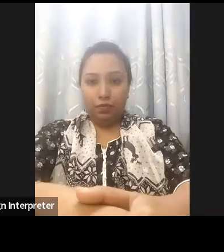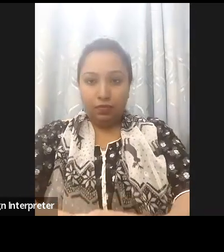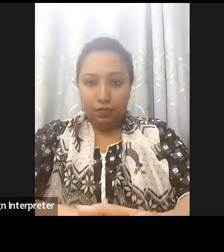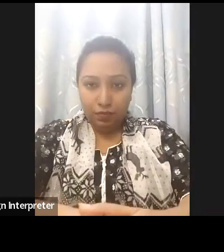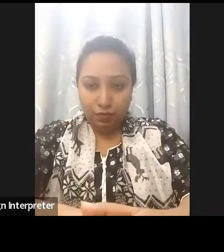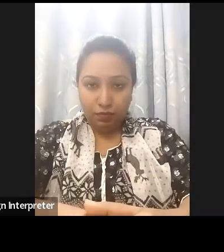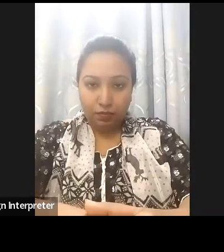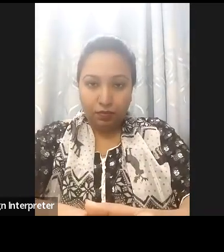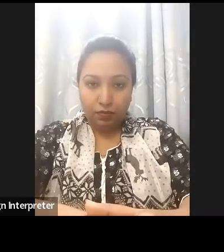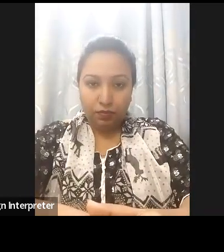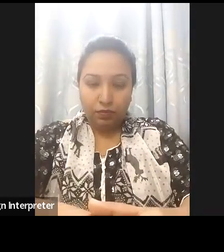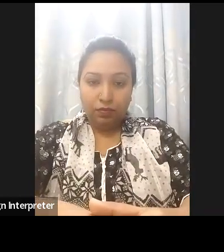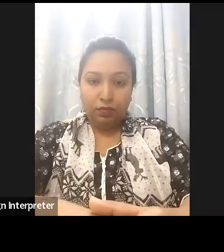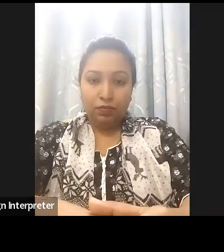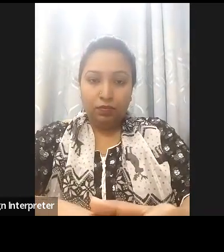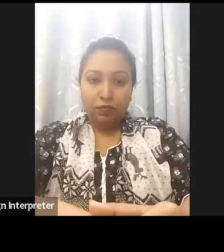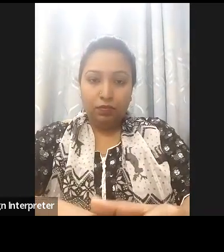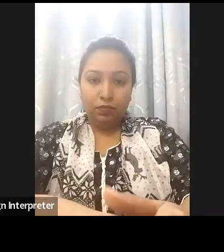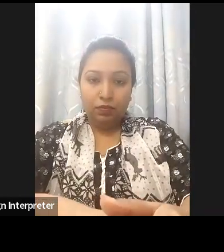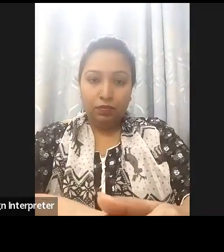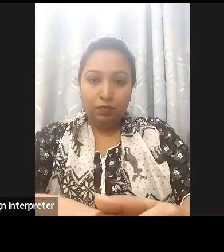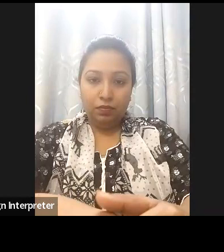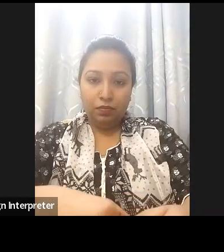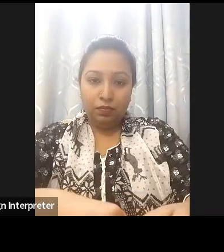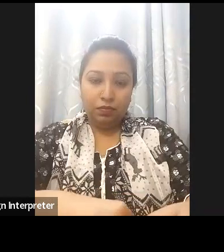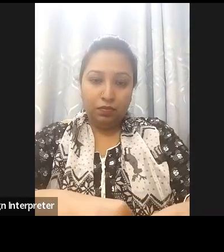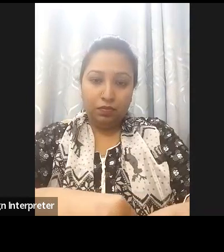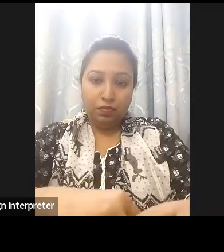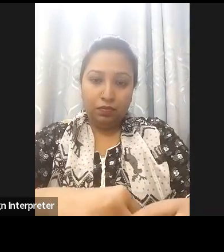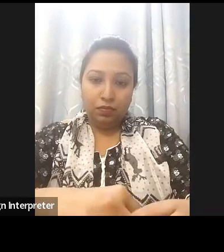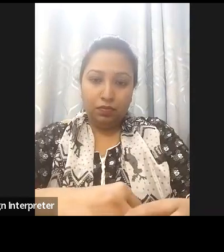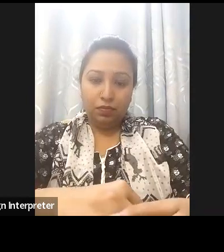I think is accessible as there is a subtitle is there so our colleagues who are unable to